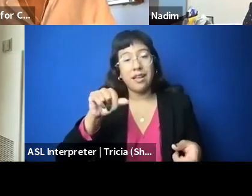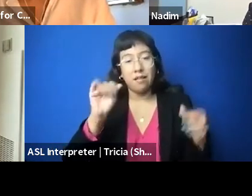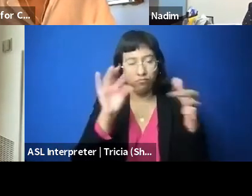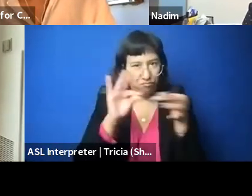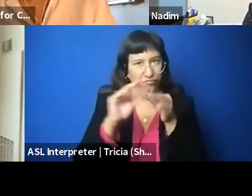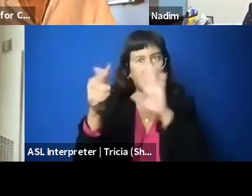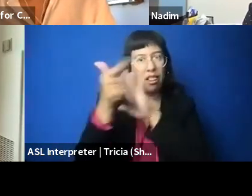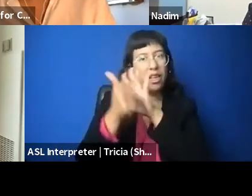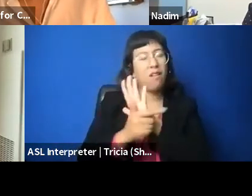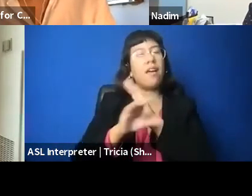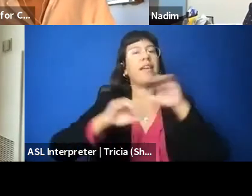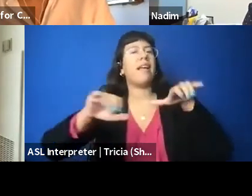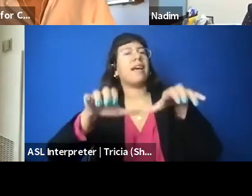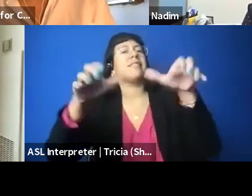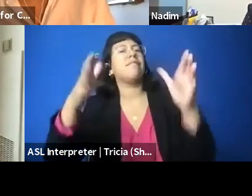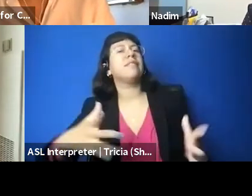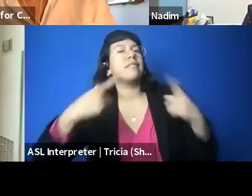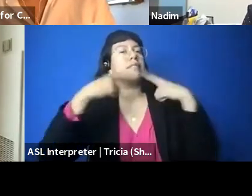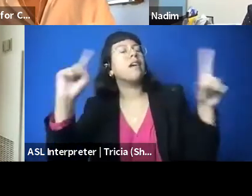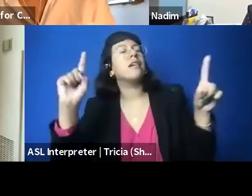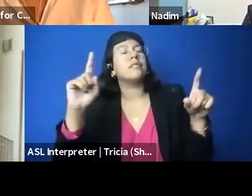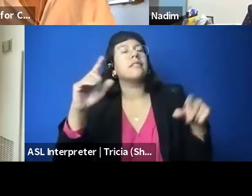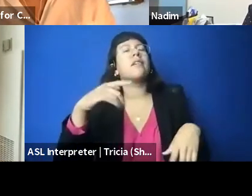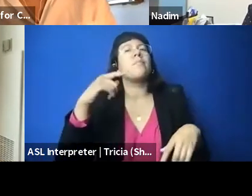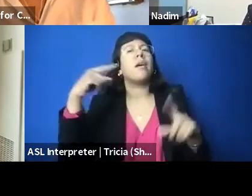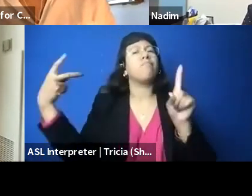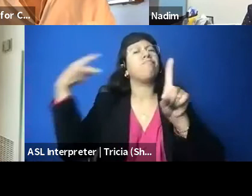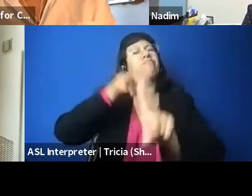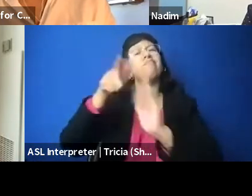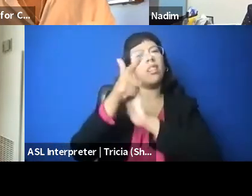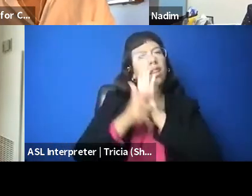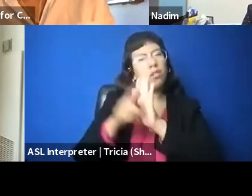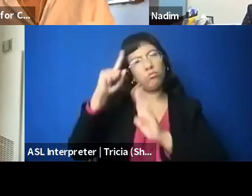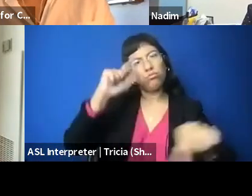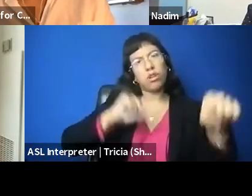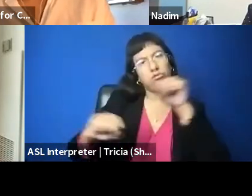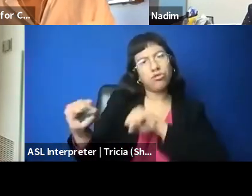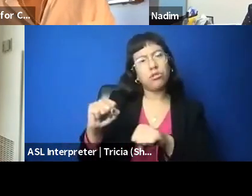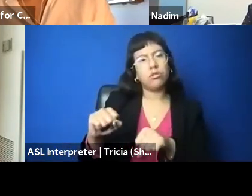but, particularly on the legal strategies, you all have served as counsel